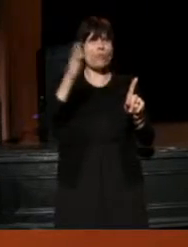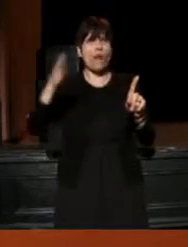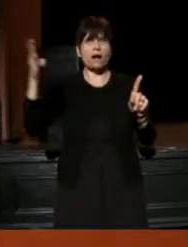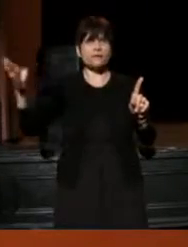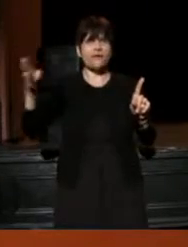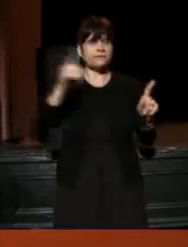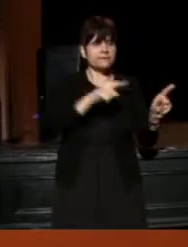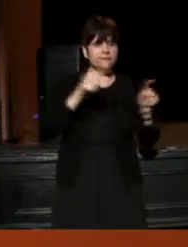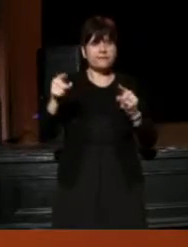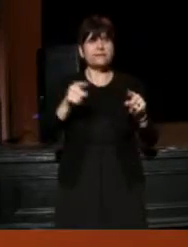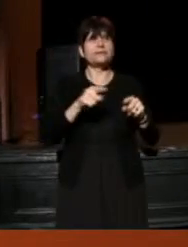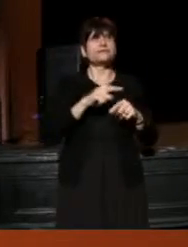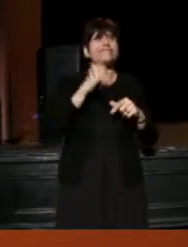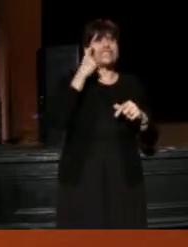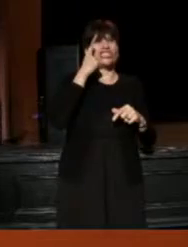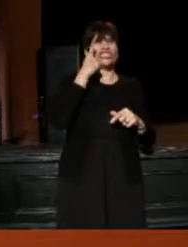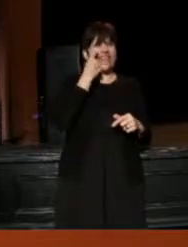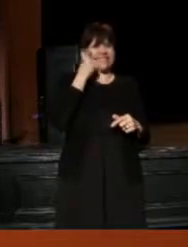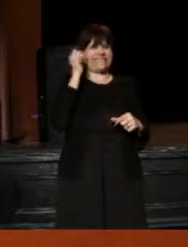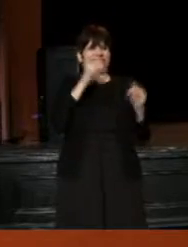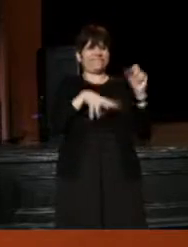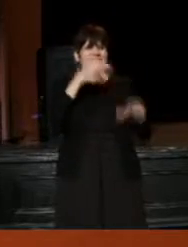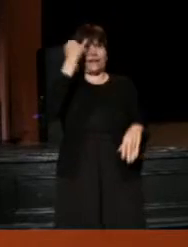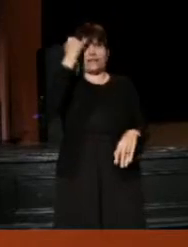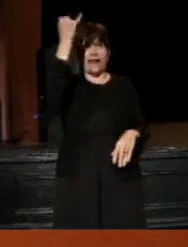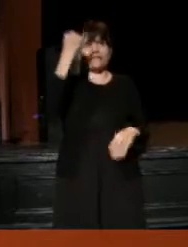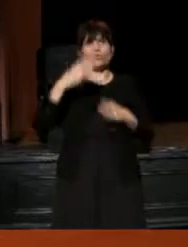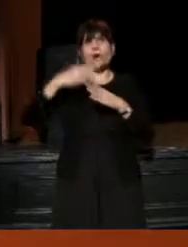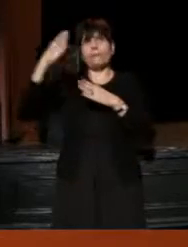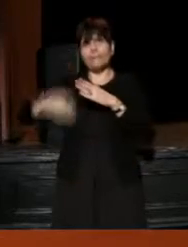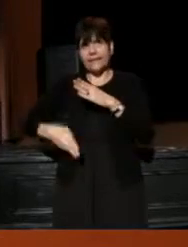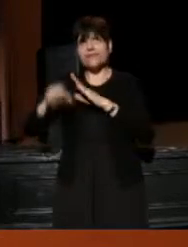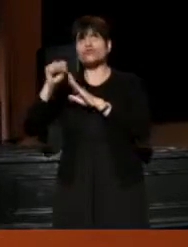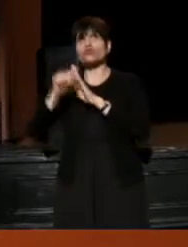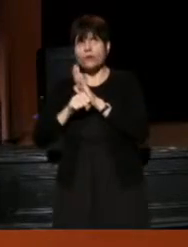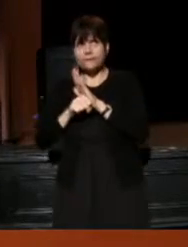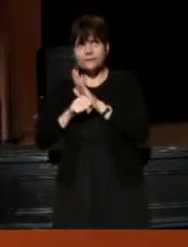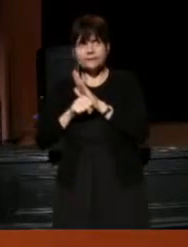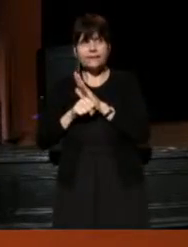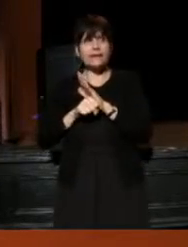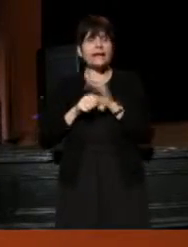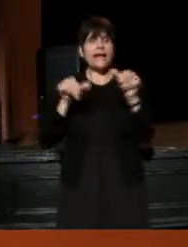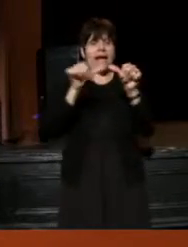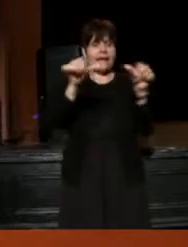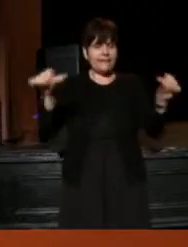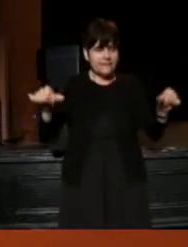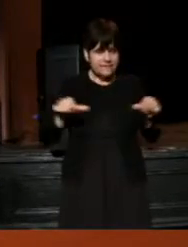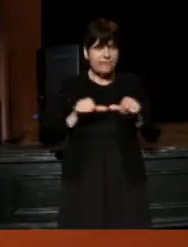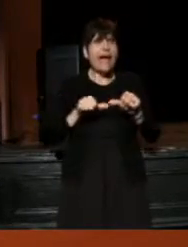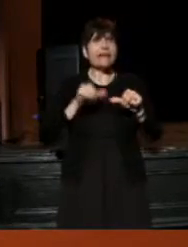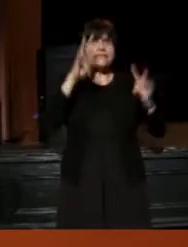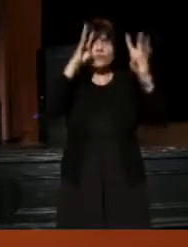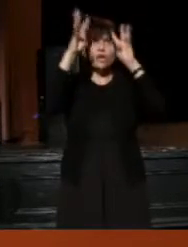From just an idea, to a completed script. And the space that we created was a space